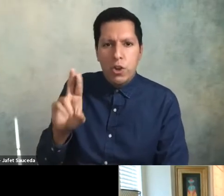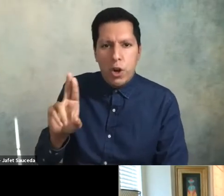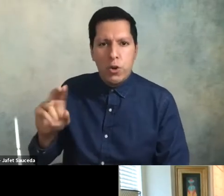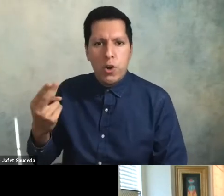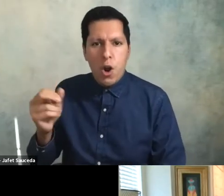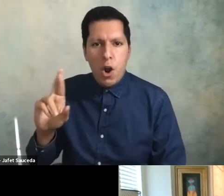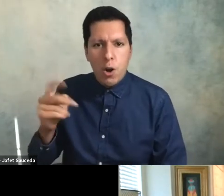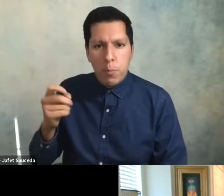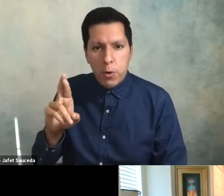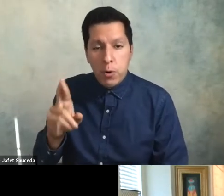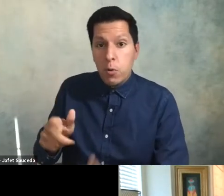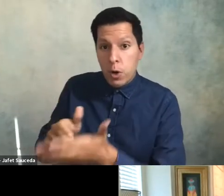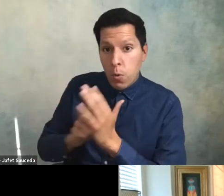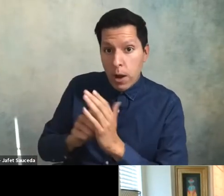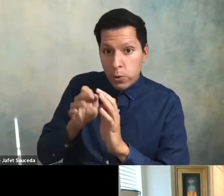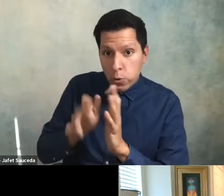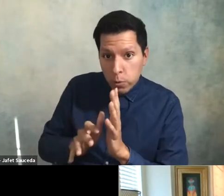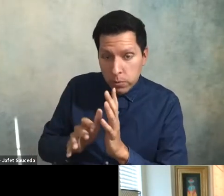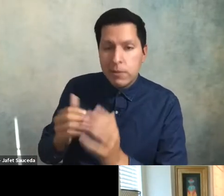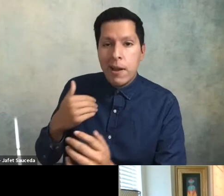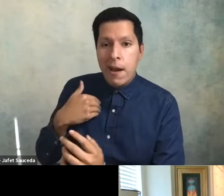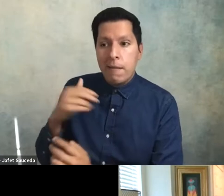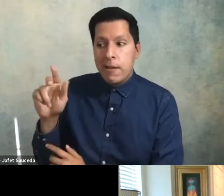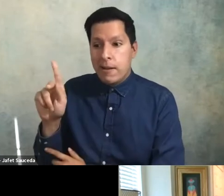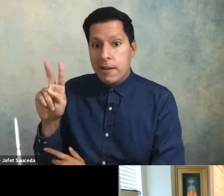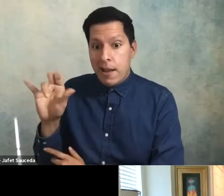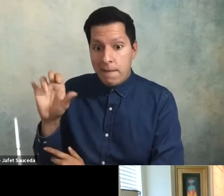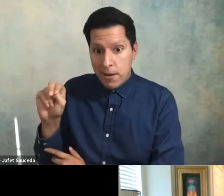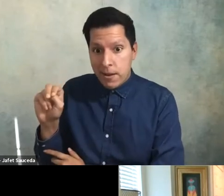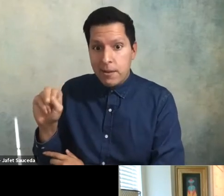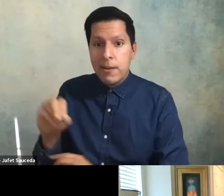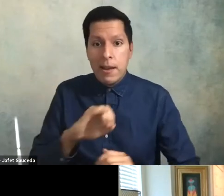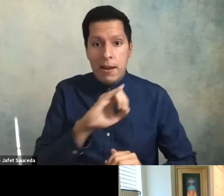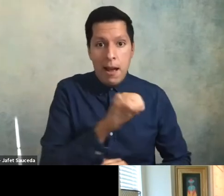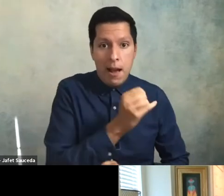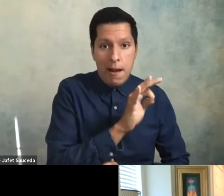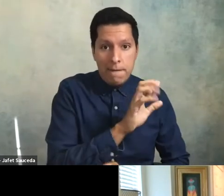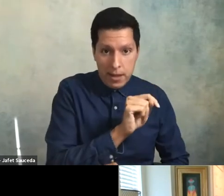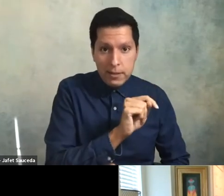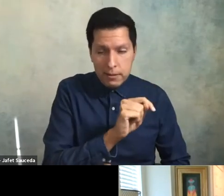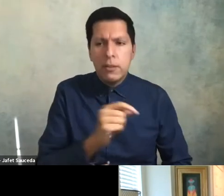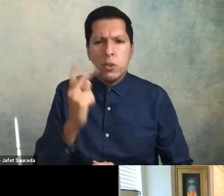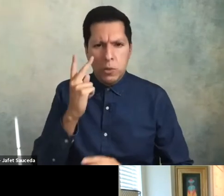interpreters um we have kevin interpreter kevin and Jafet who you should see on the screen